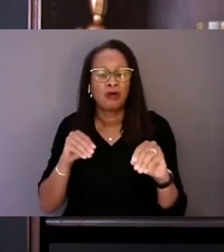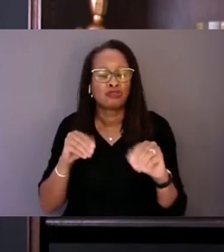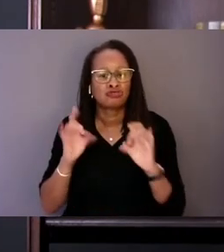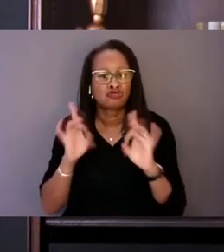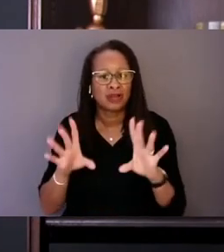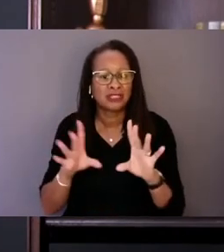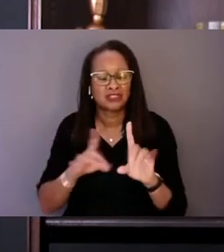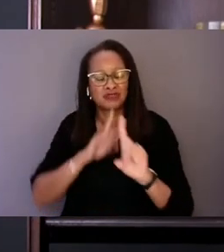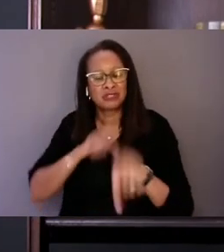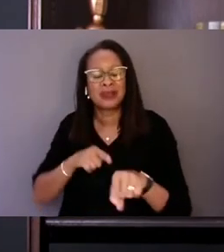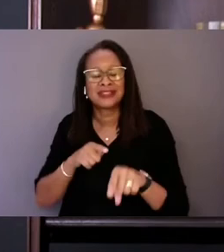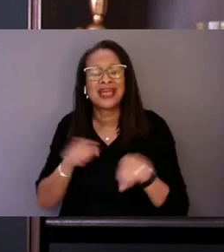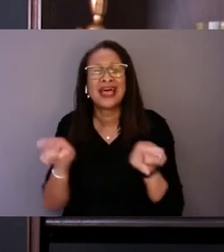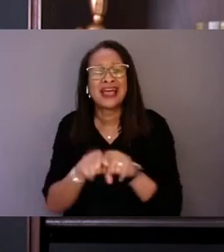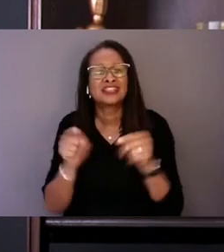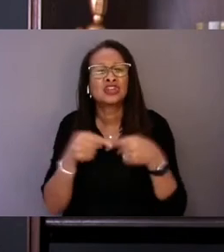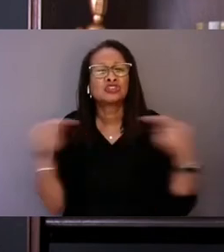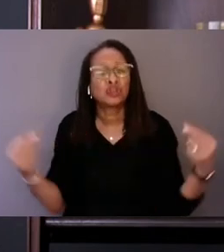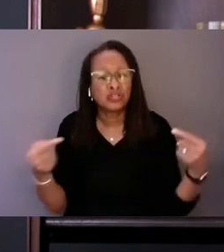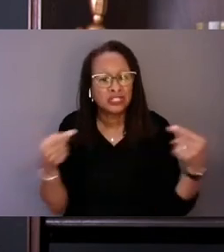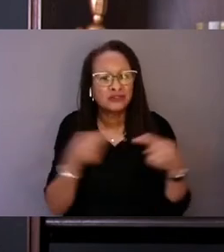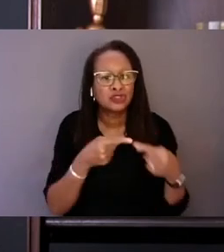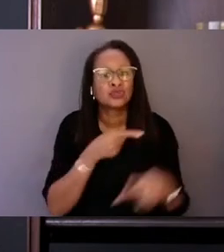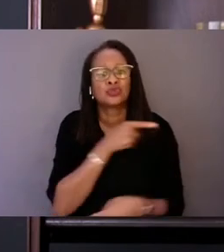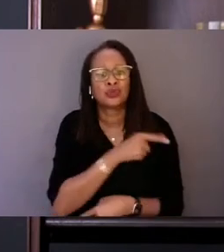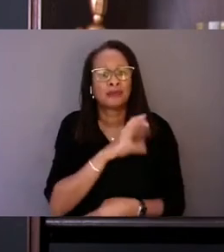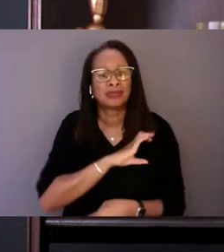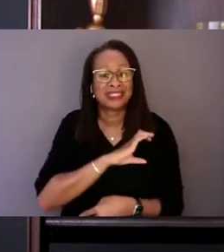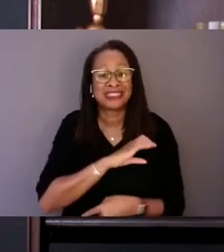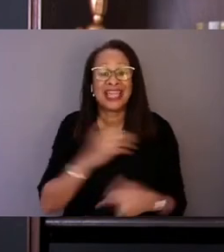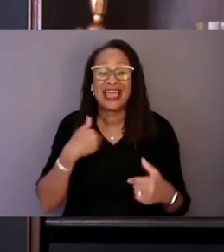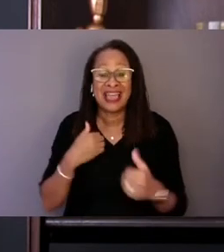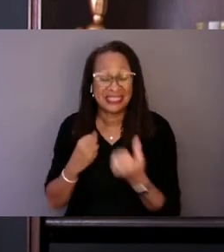It also has a sustainable funding to incentivize every state